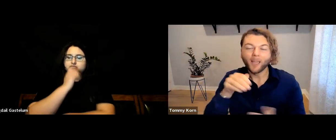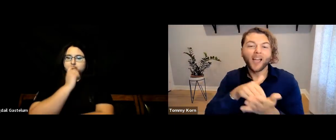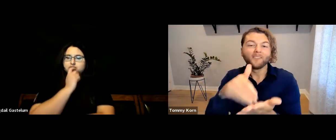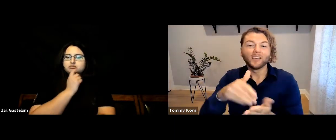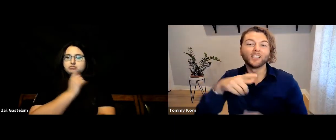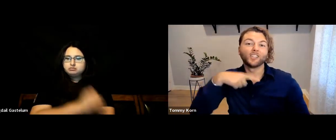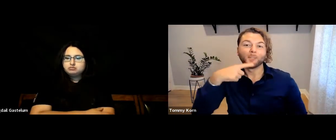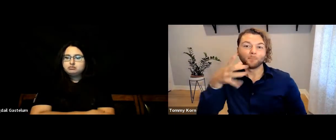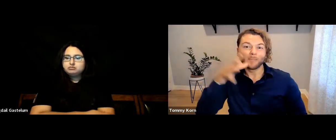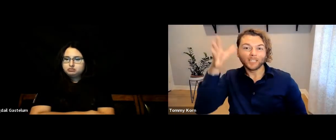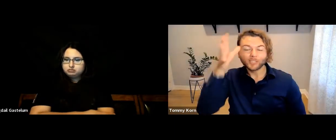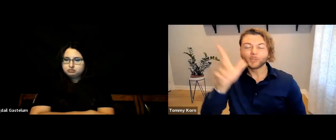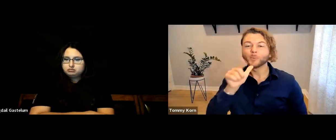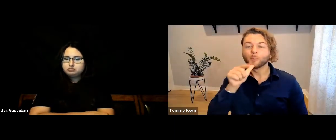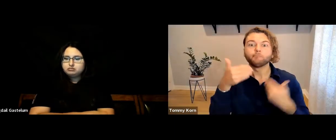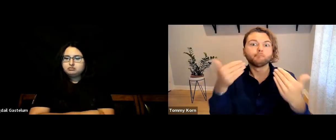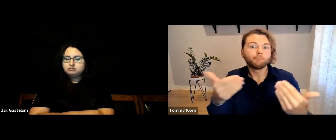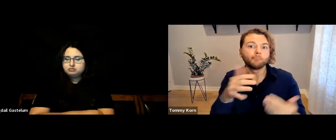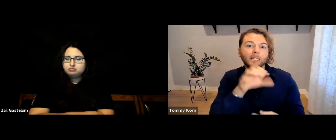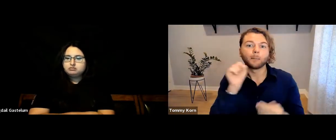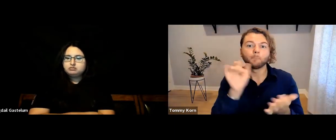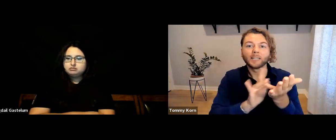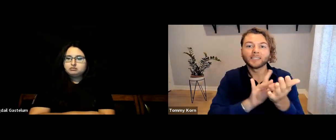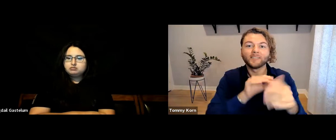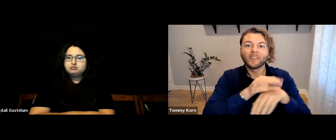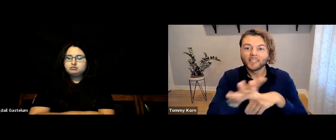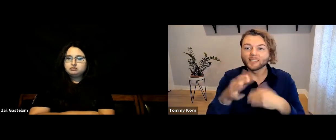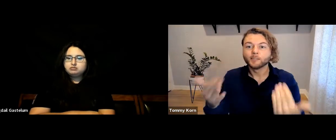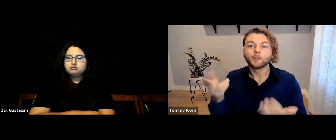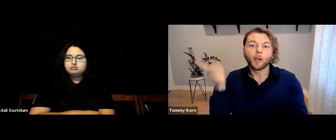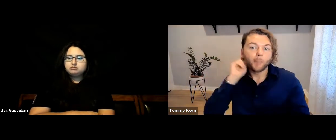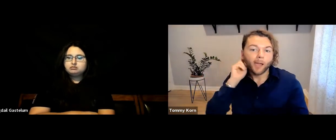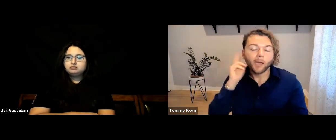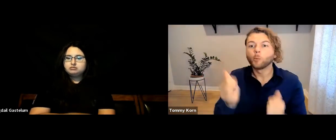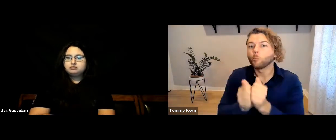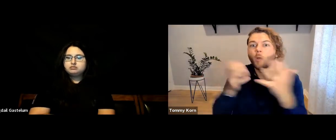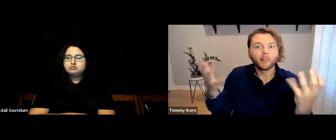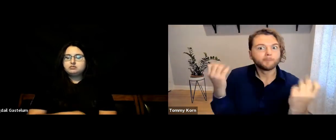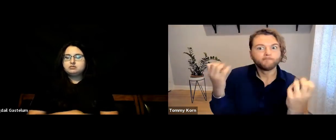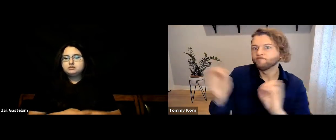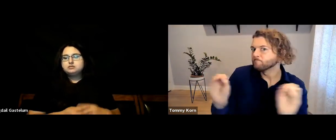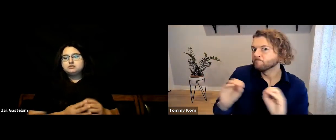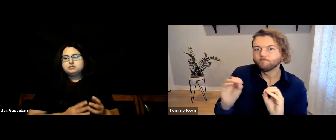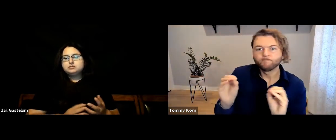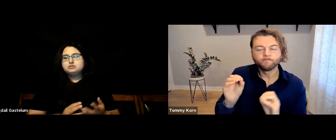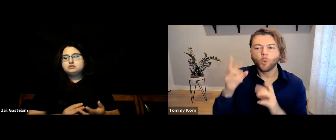Parents often follow the typical medical advice by giving their child a cochlear implant without any access to sign language